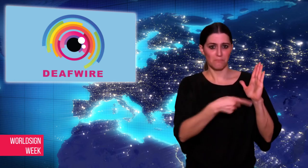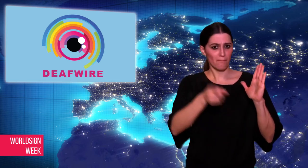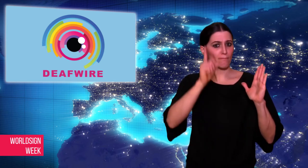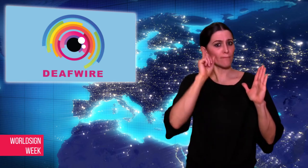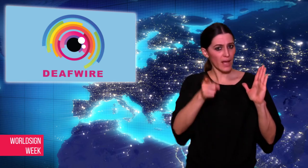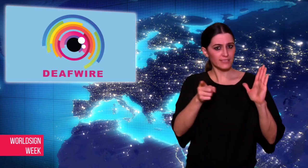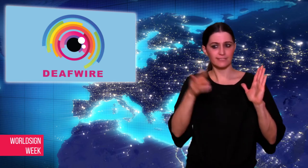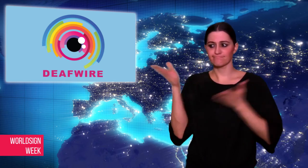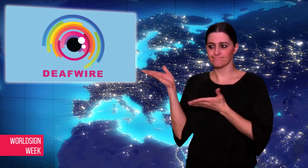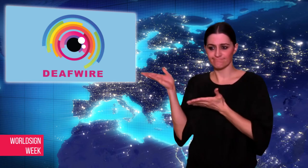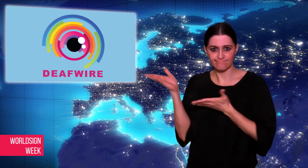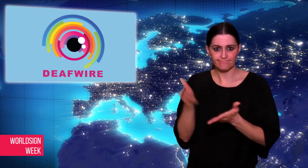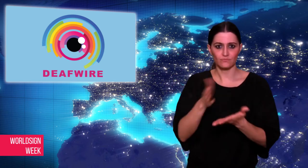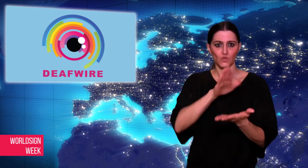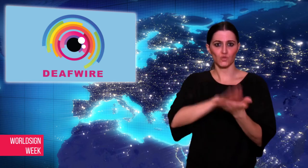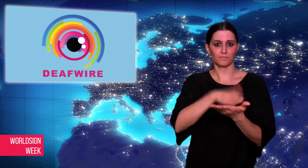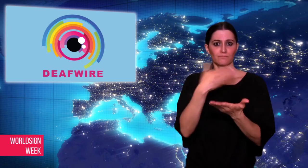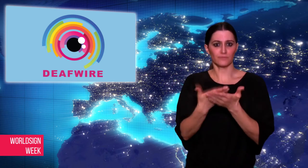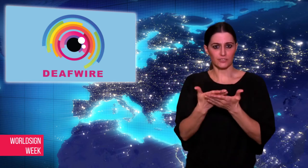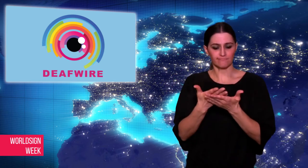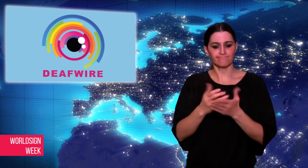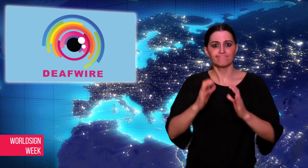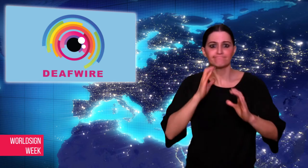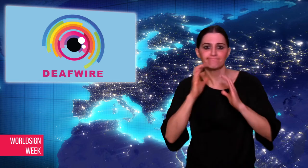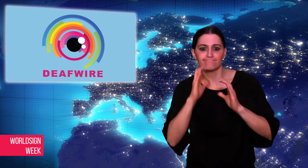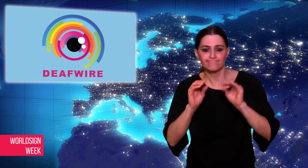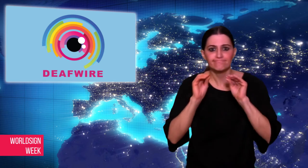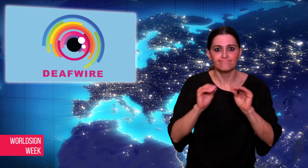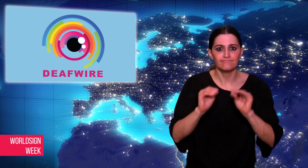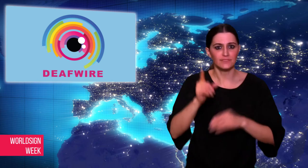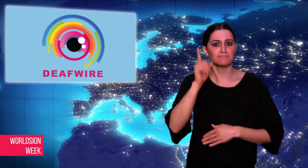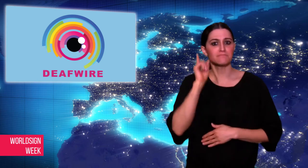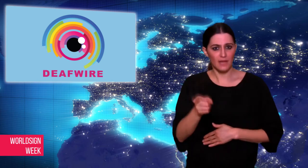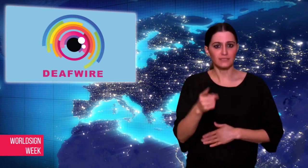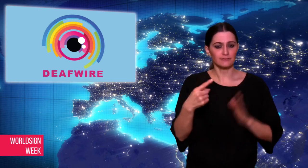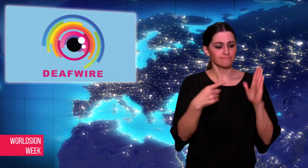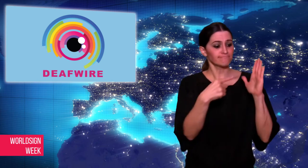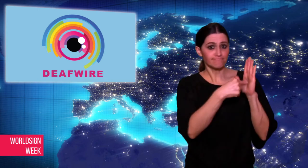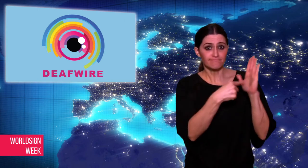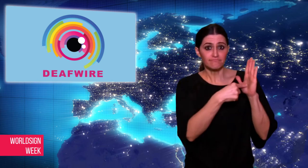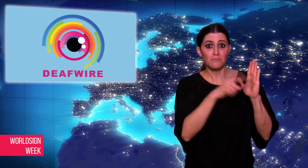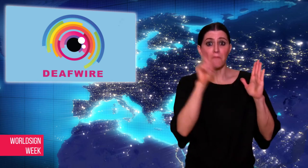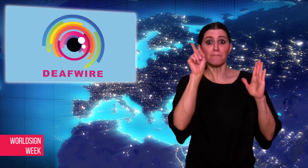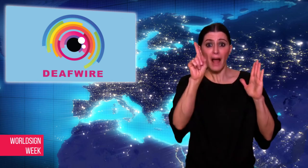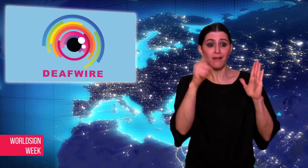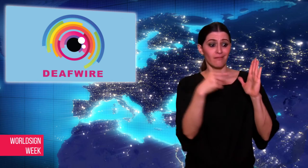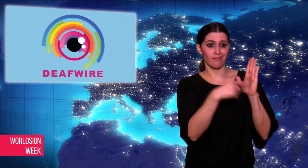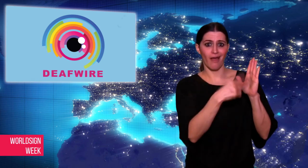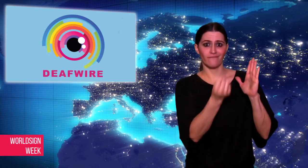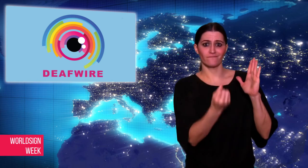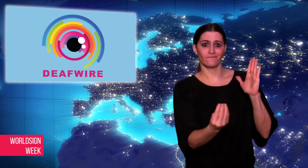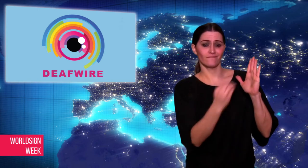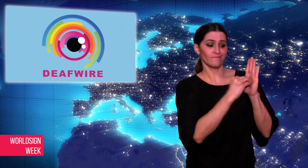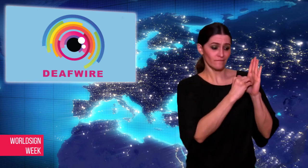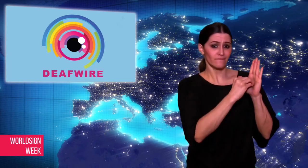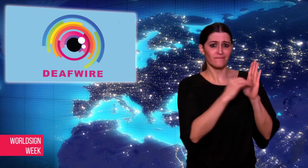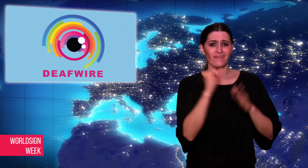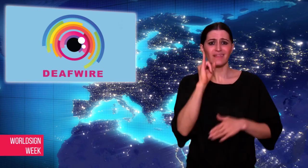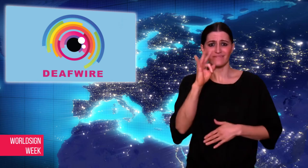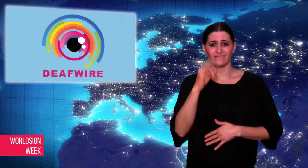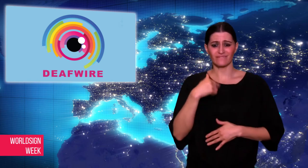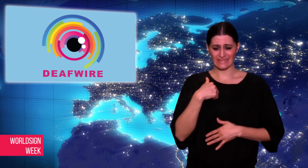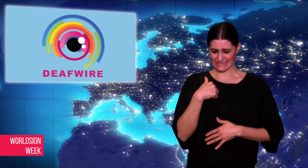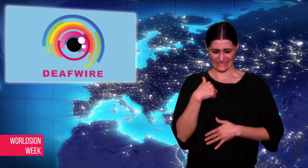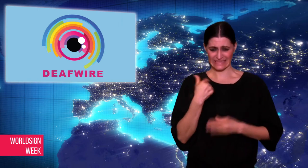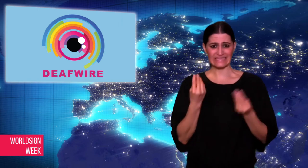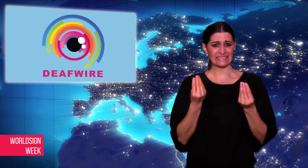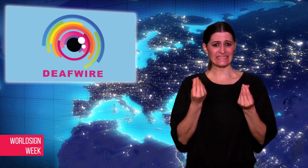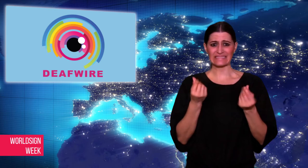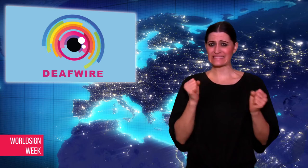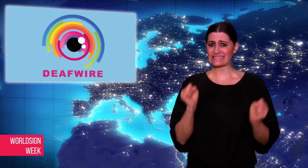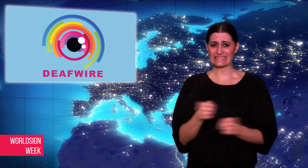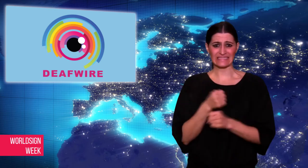can prove financial hardship. St John